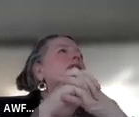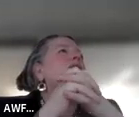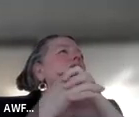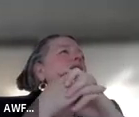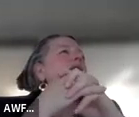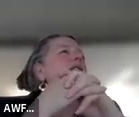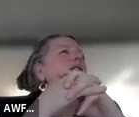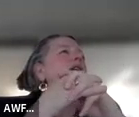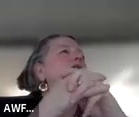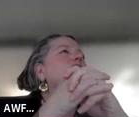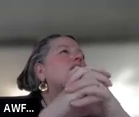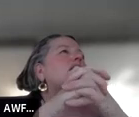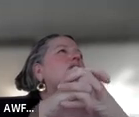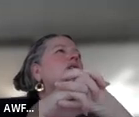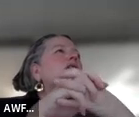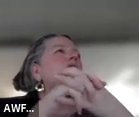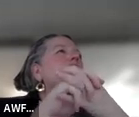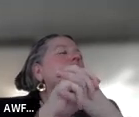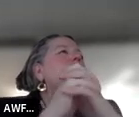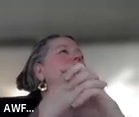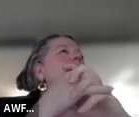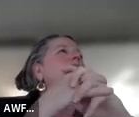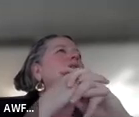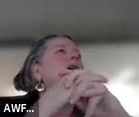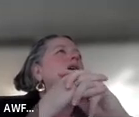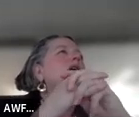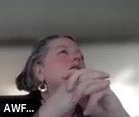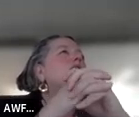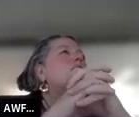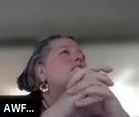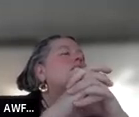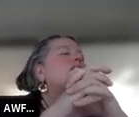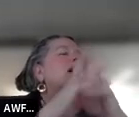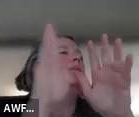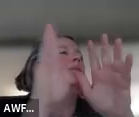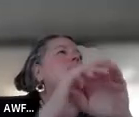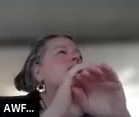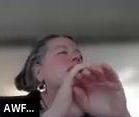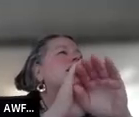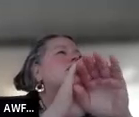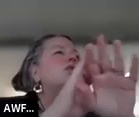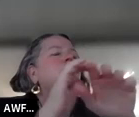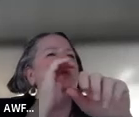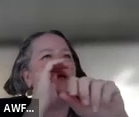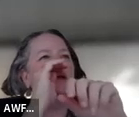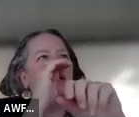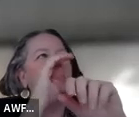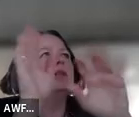of challenges that GSA could consider, Nicole. And we talked about reaching out to you and Luke